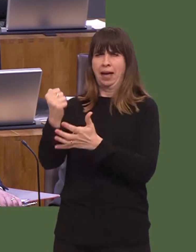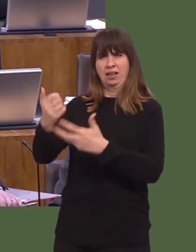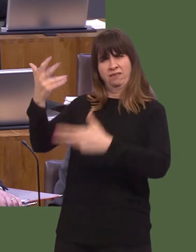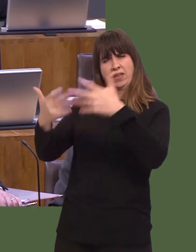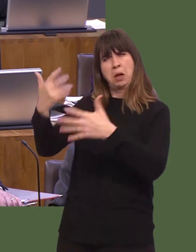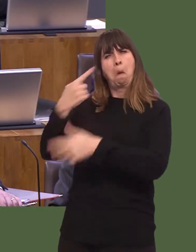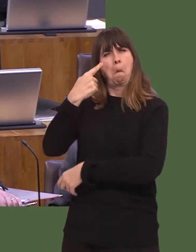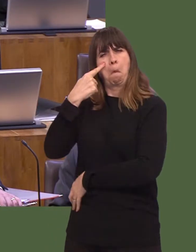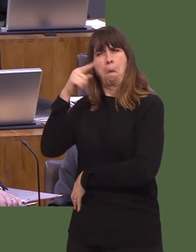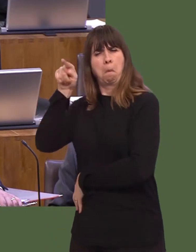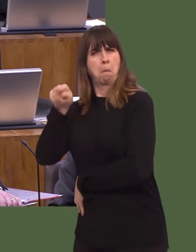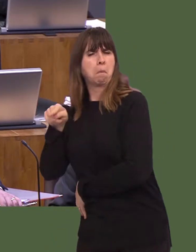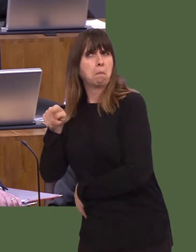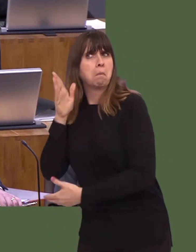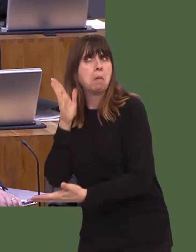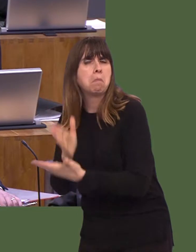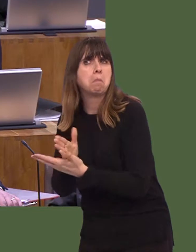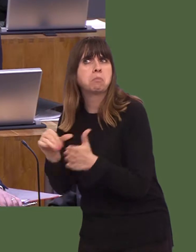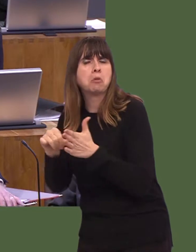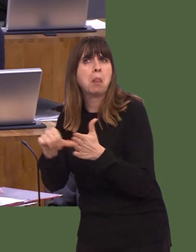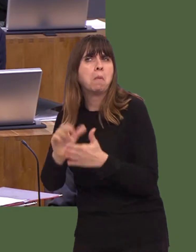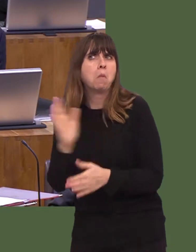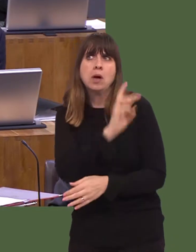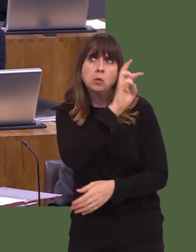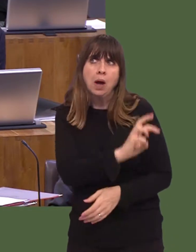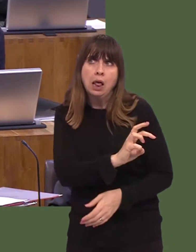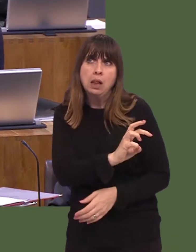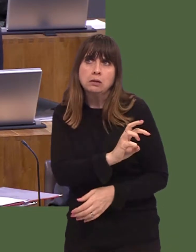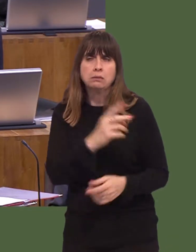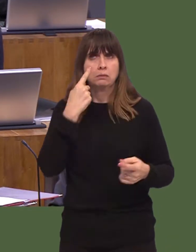whether thereís any kind of problem here that we need to address in one part of Wales.